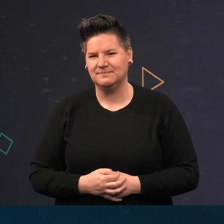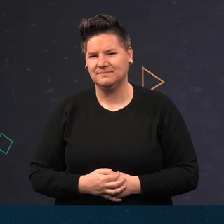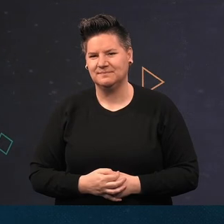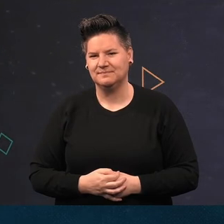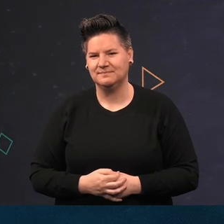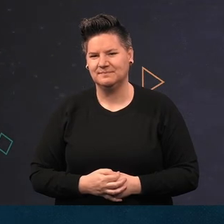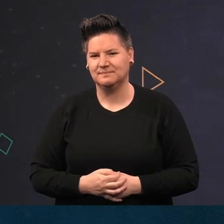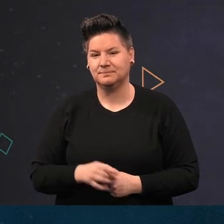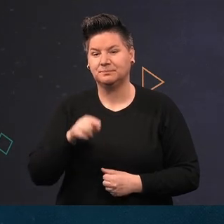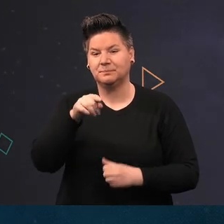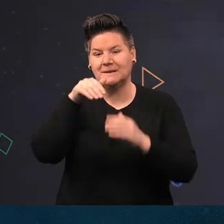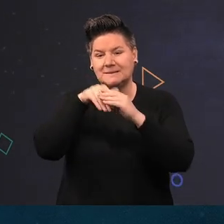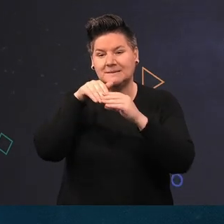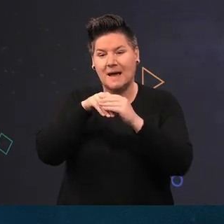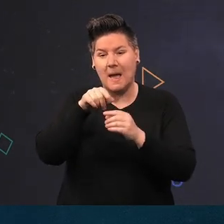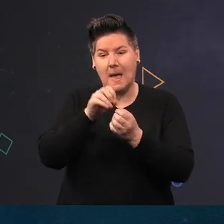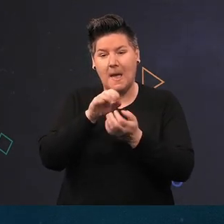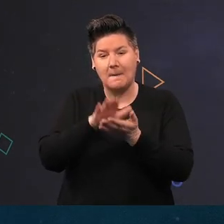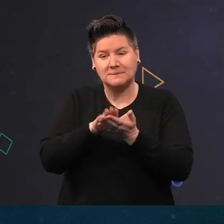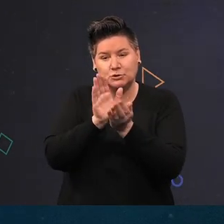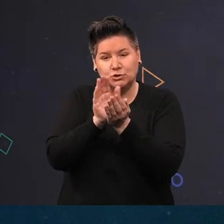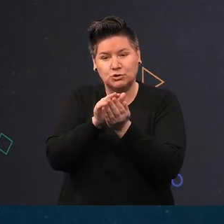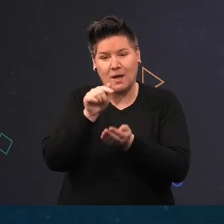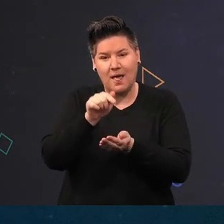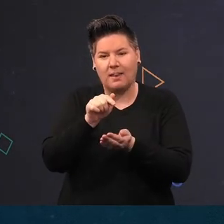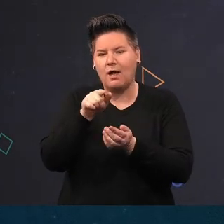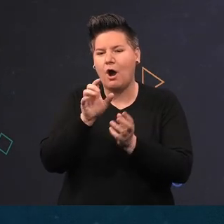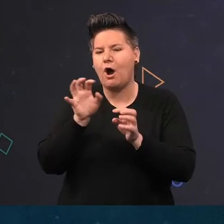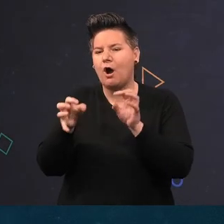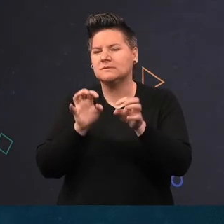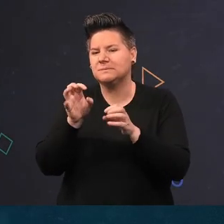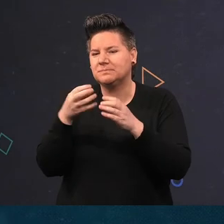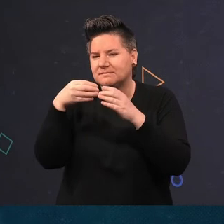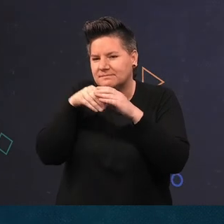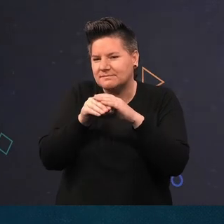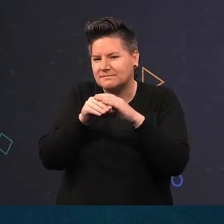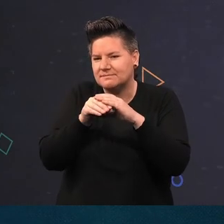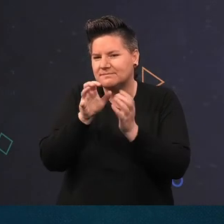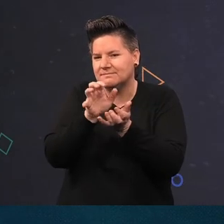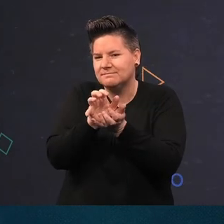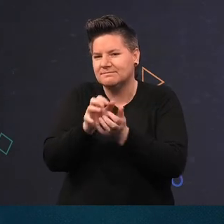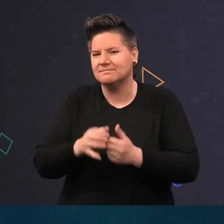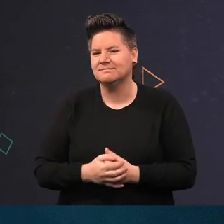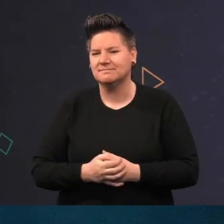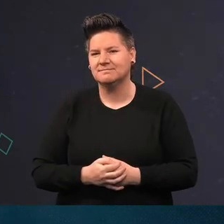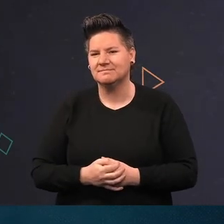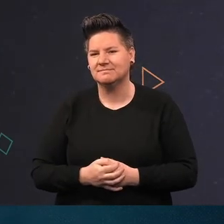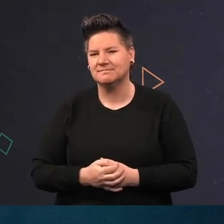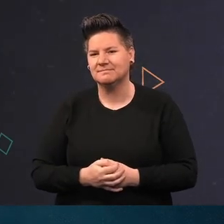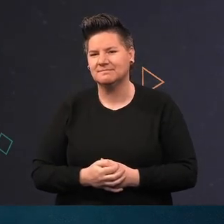Here snug inside an empty Modiolus shell is a Curled Octopus and alongside the distinctive